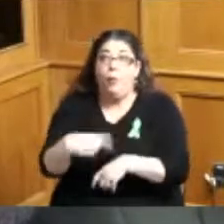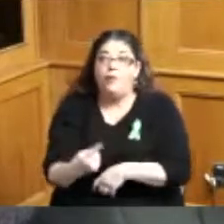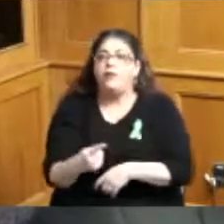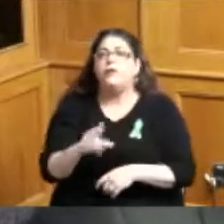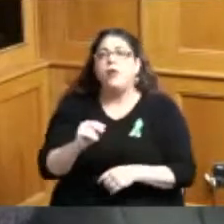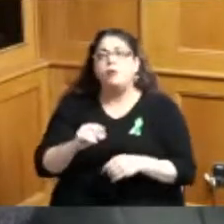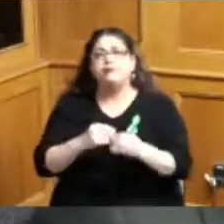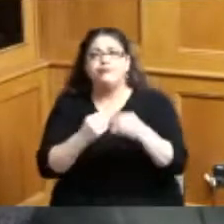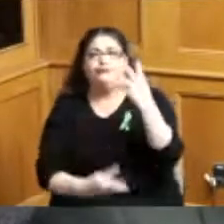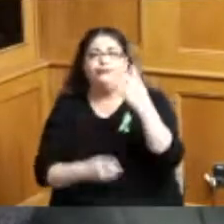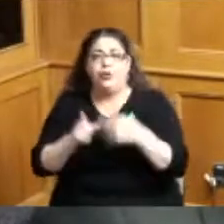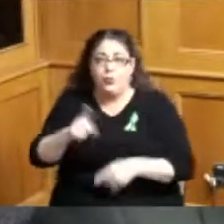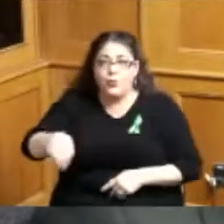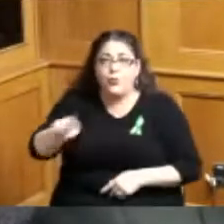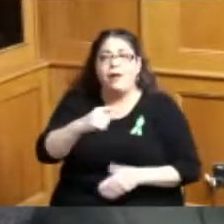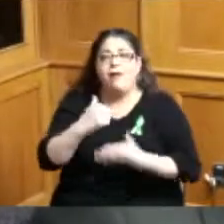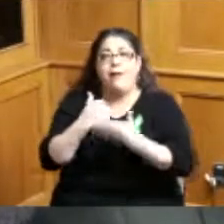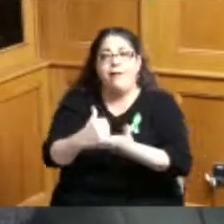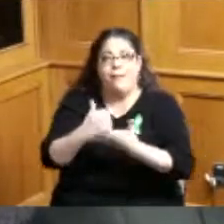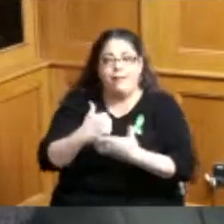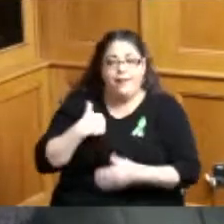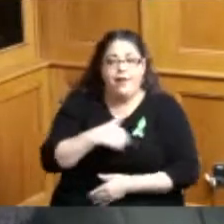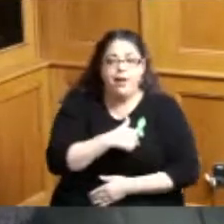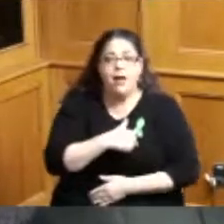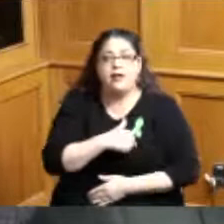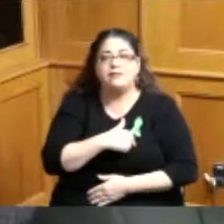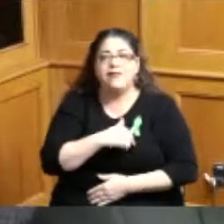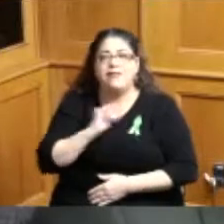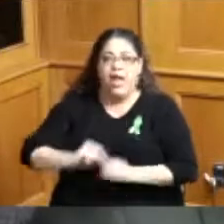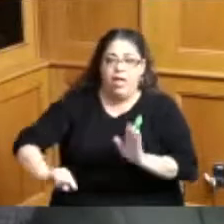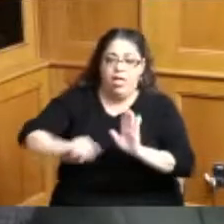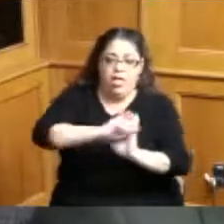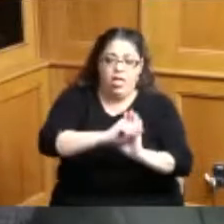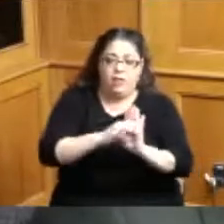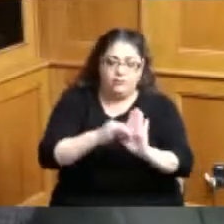all helping break down that stigma so thank you for doing that work every day in the community